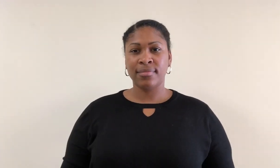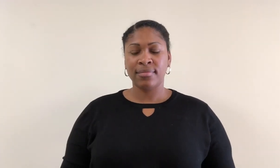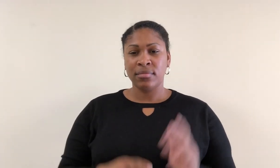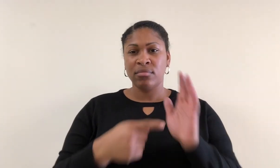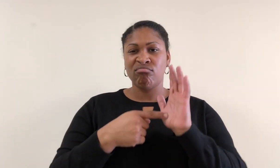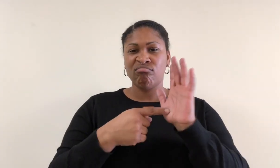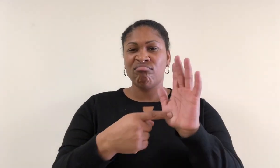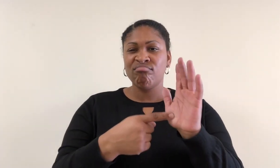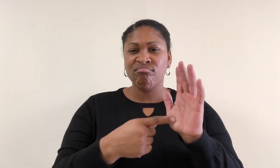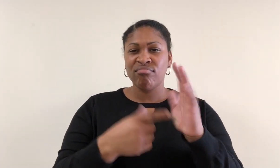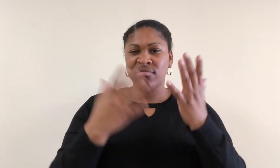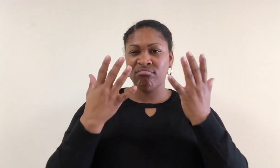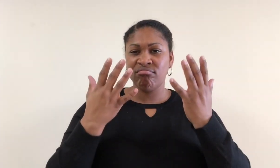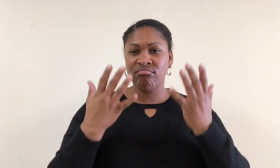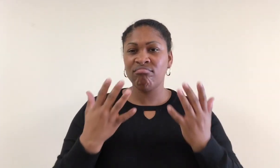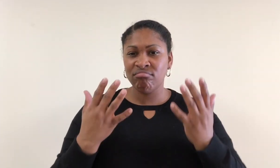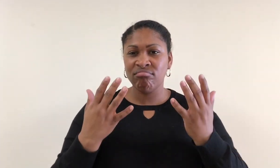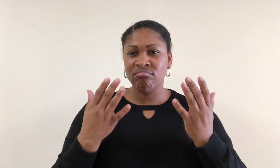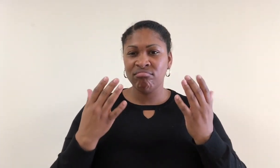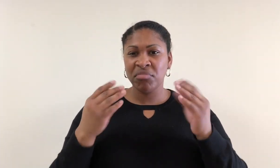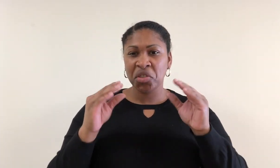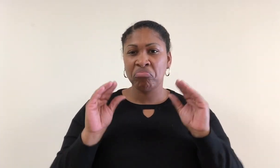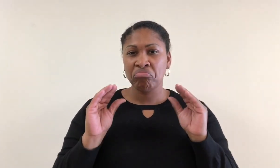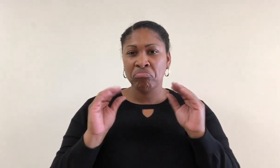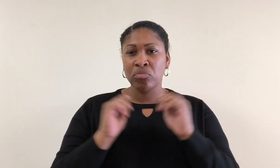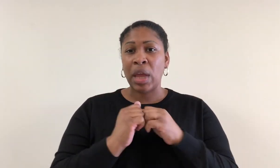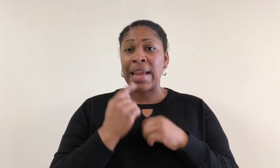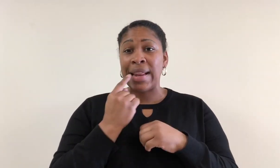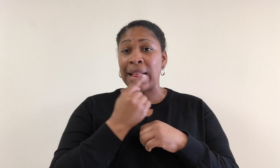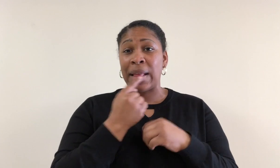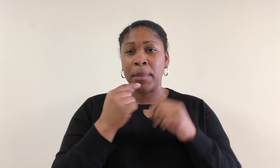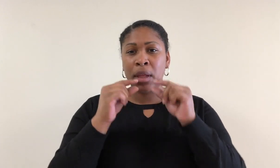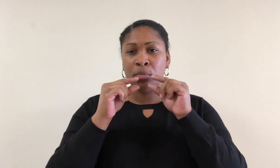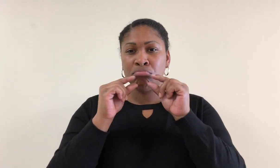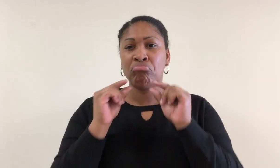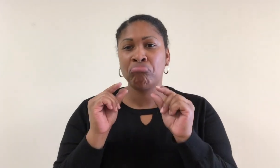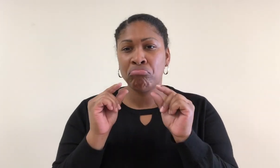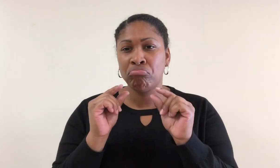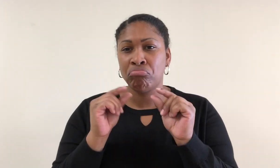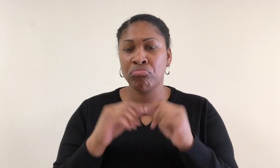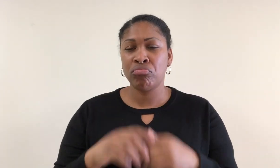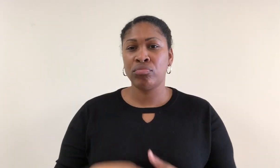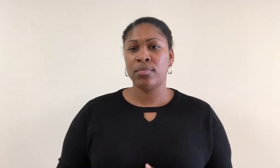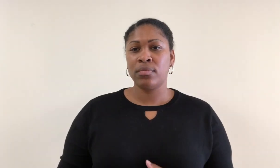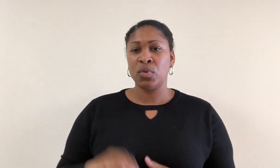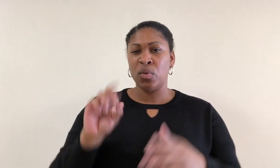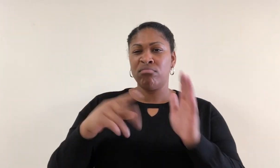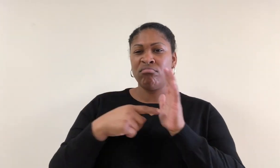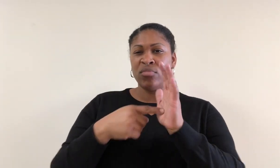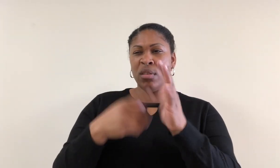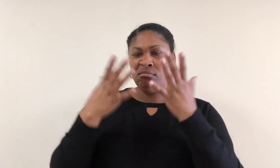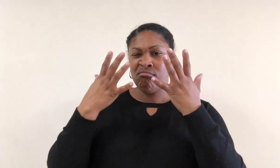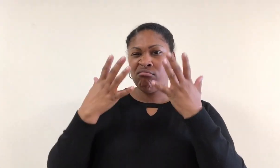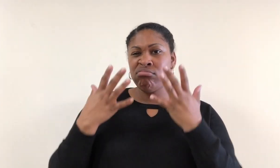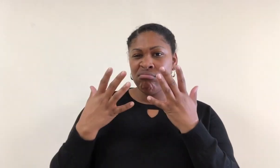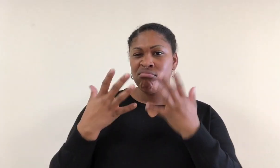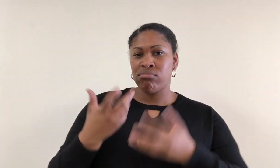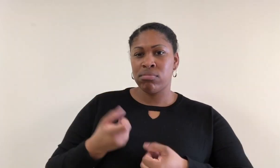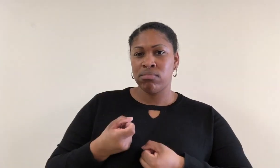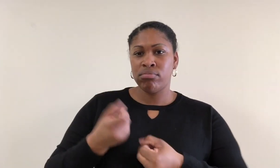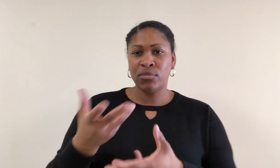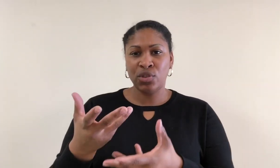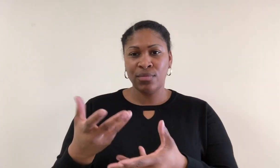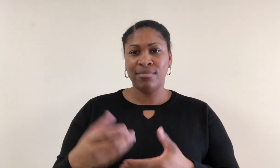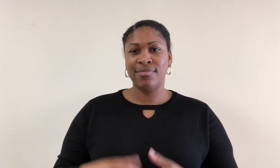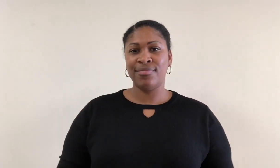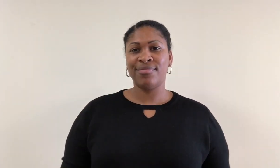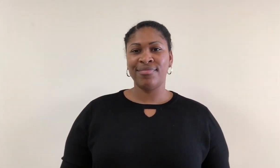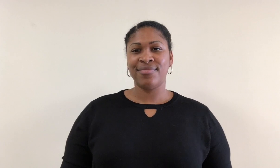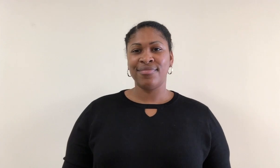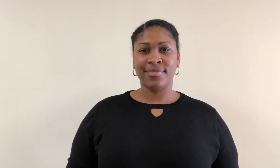Showed displeasure by thrusting out the lips or wearing a sullen expression.